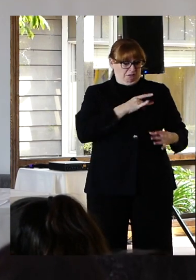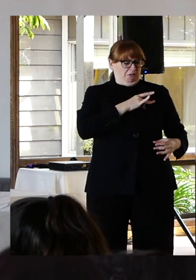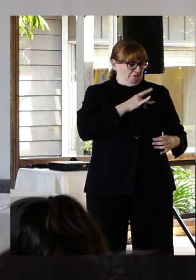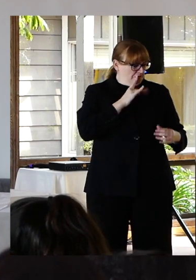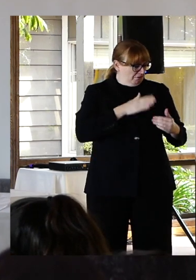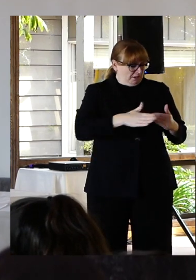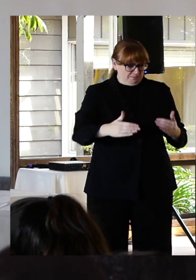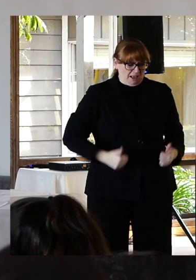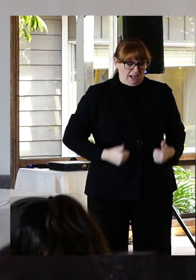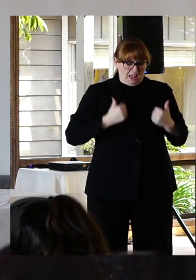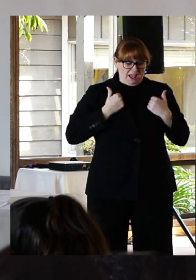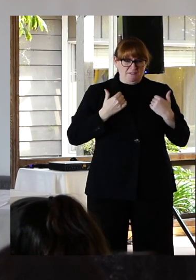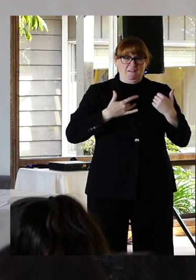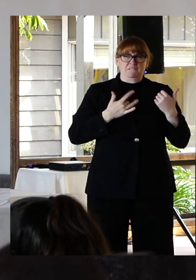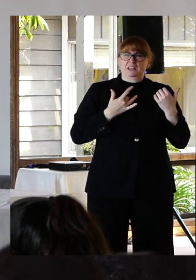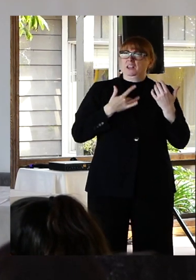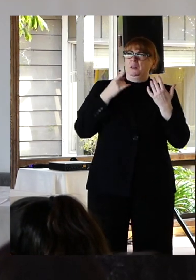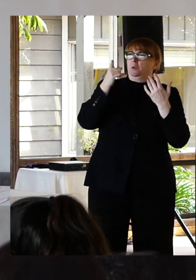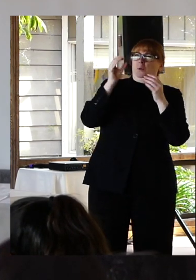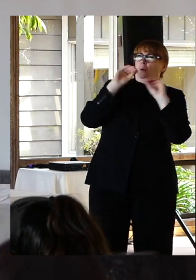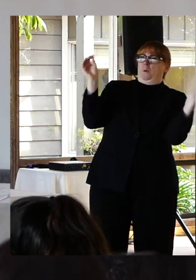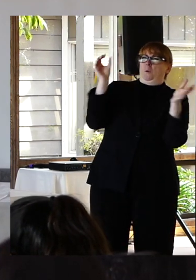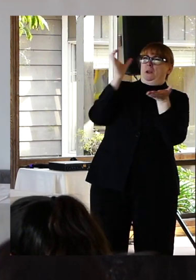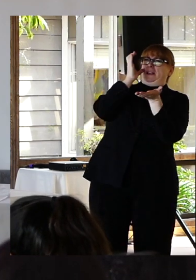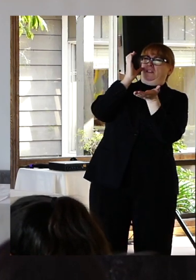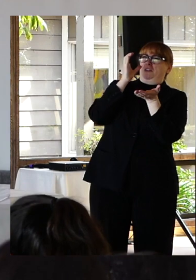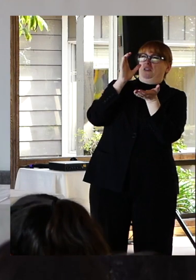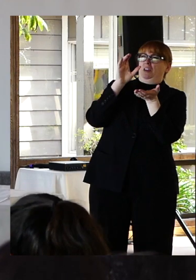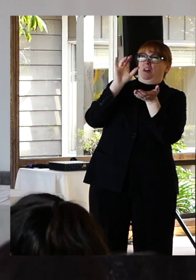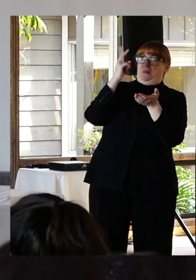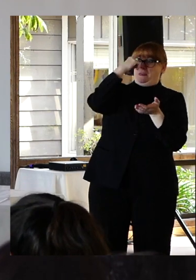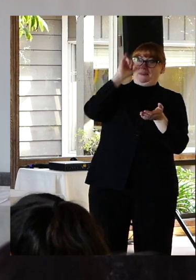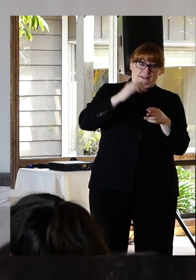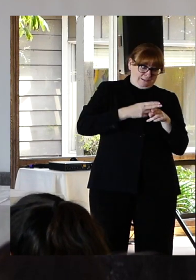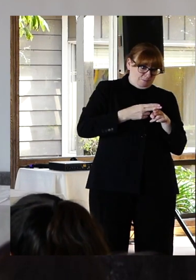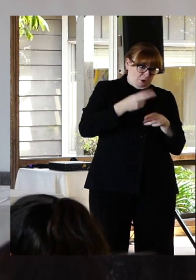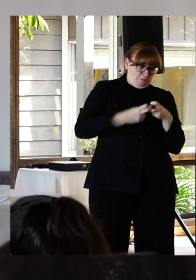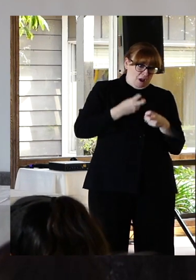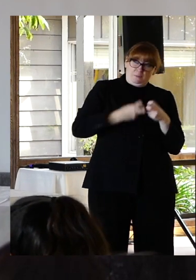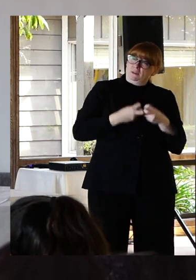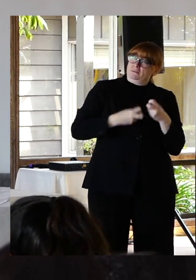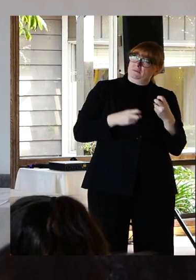that is to hear. Or we often get frightening reactions right.